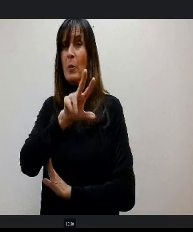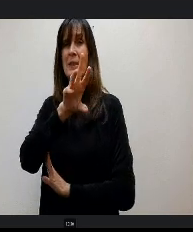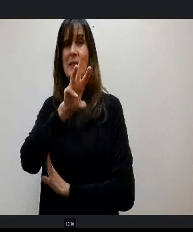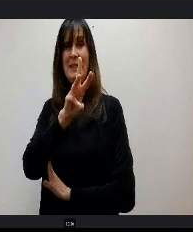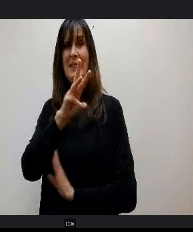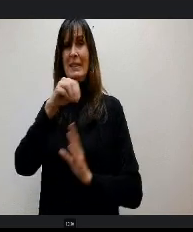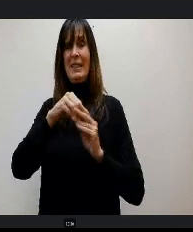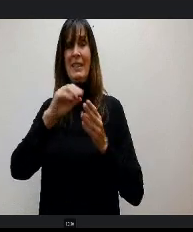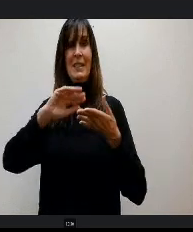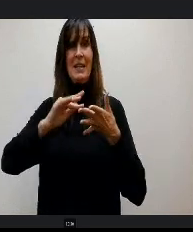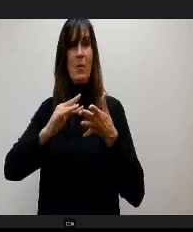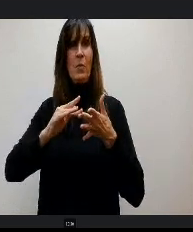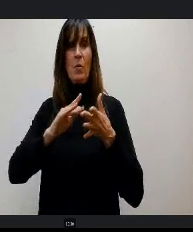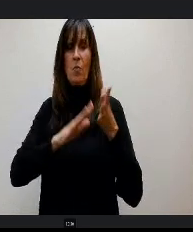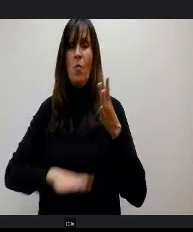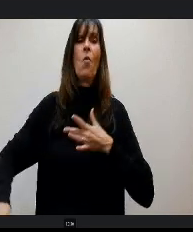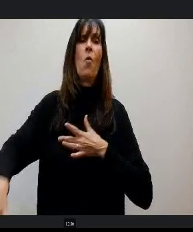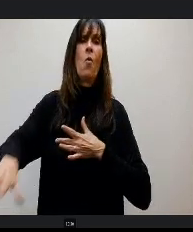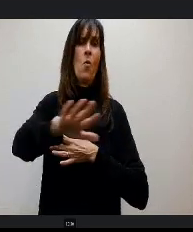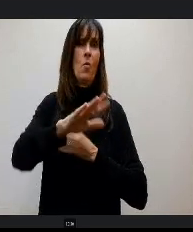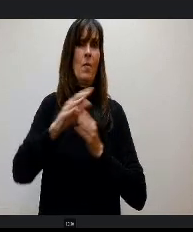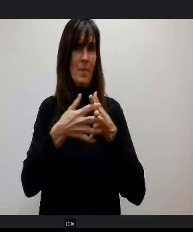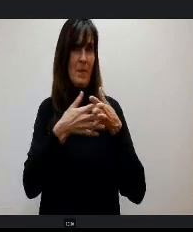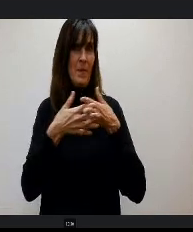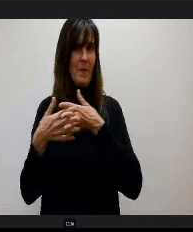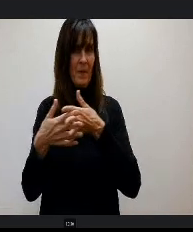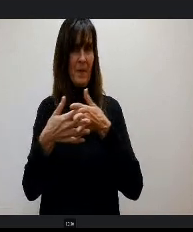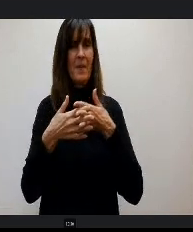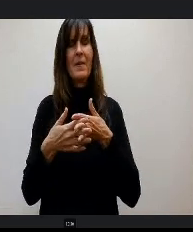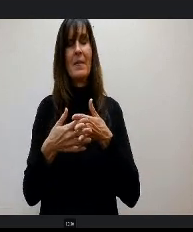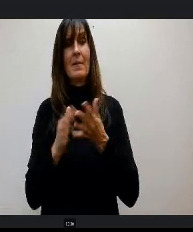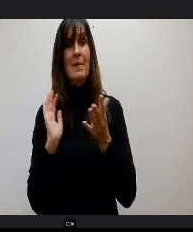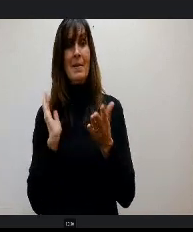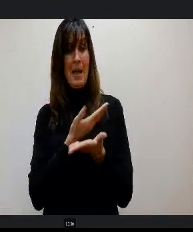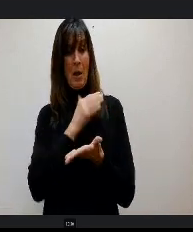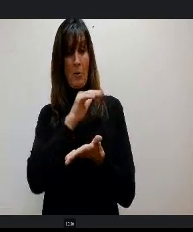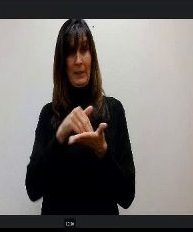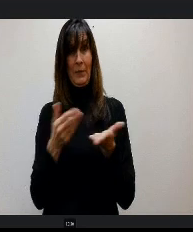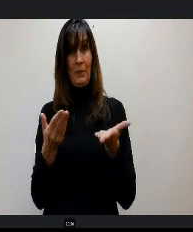network across it's a nationwide network. Our center here in Colorado Springs and in District